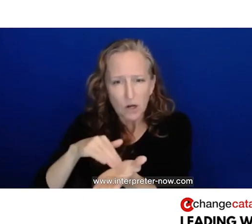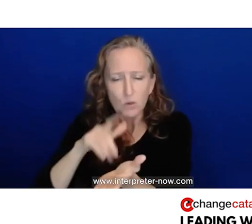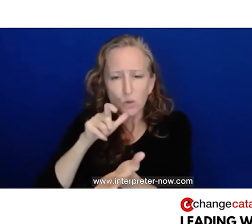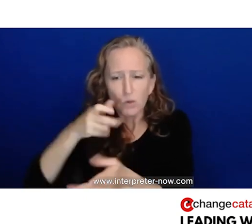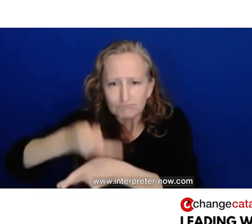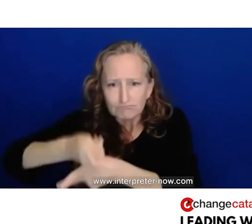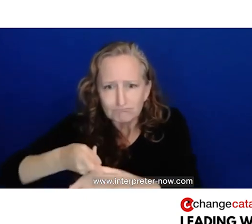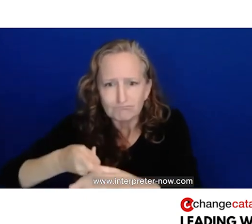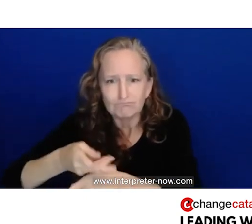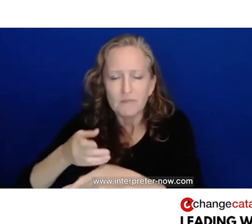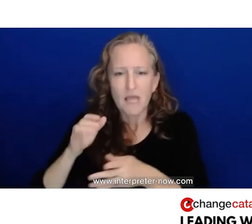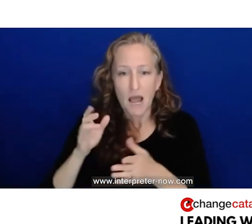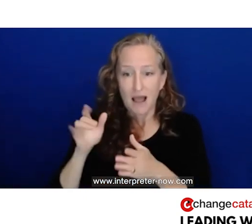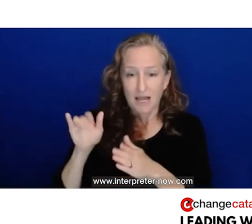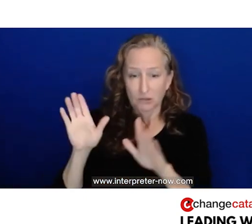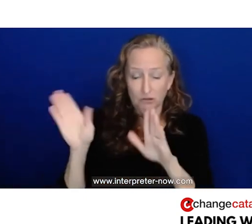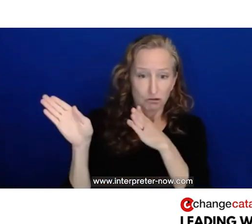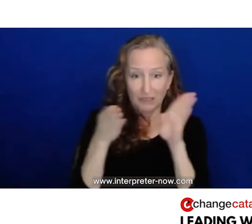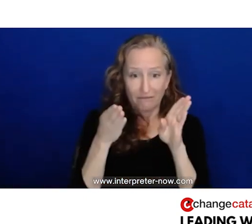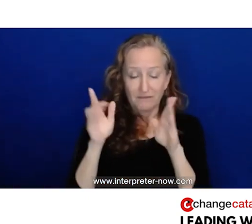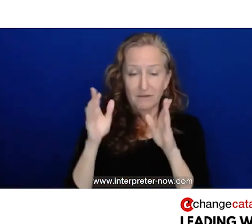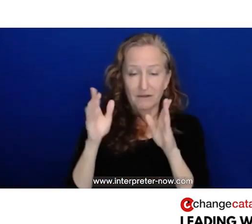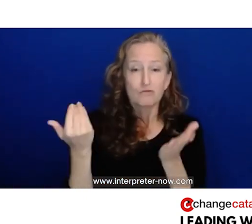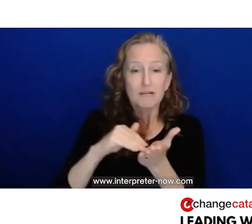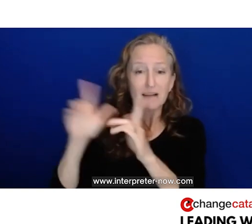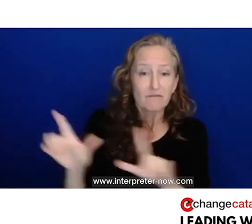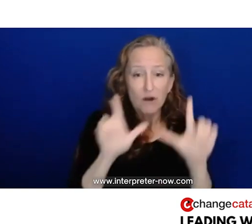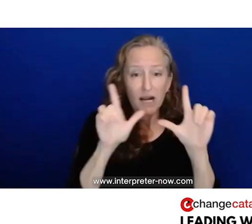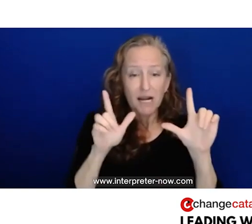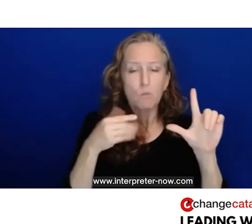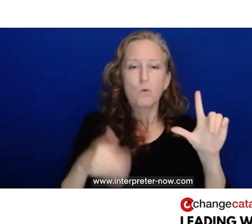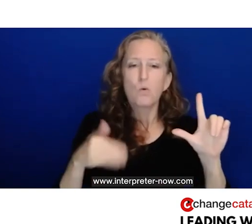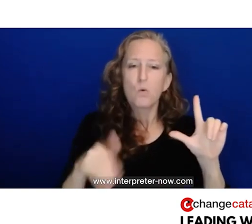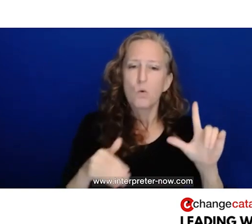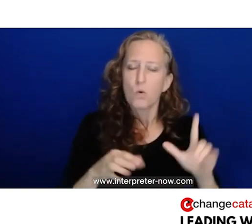has been so helpful for me. It's in the line of what cognitive therapists called cognitive